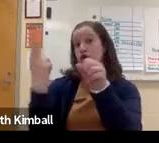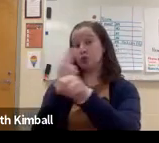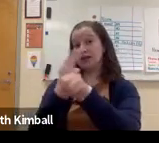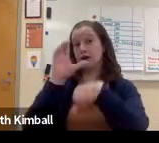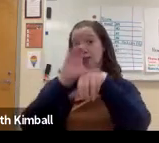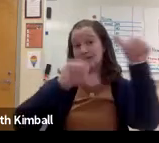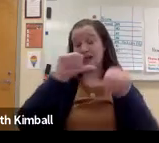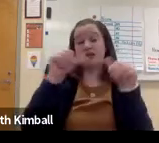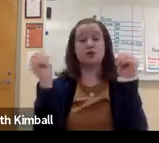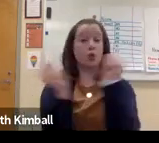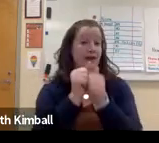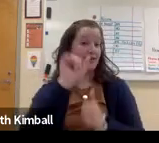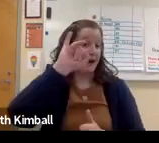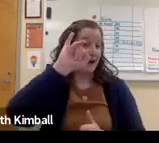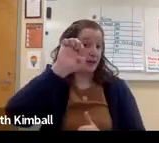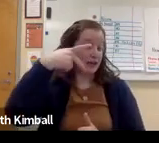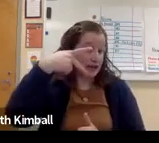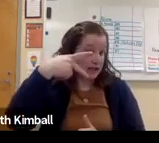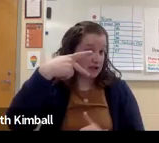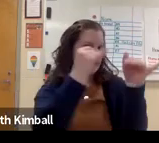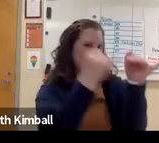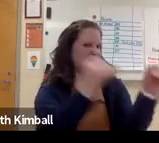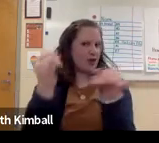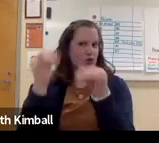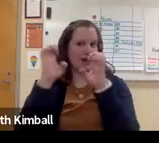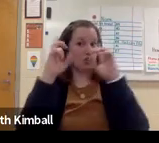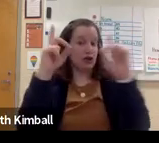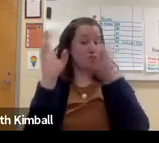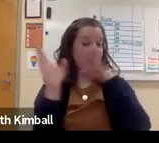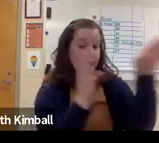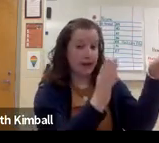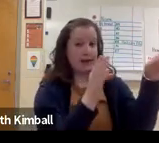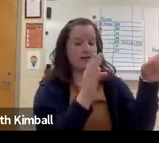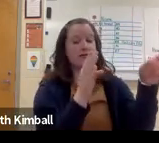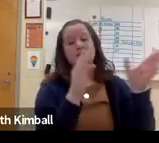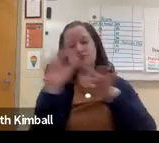and what percentage of students are using computer science as part of their IEP--